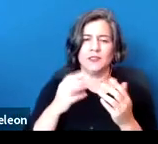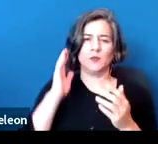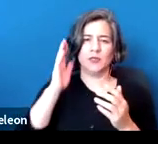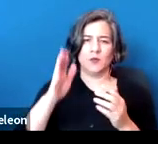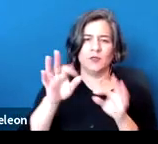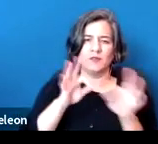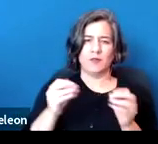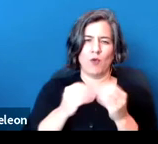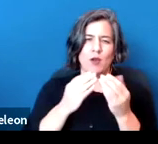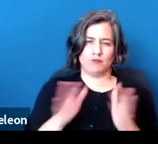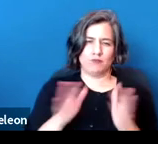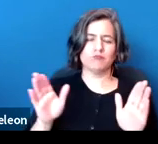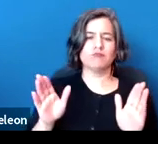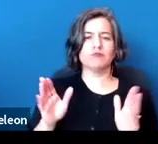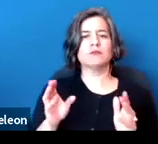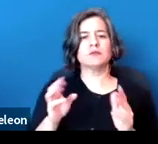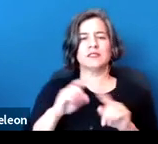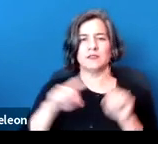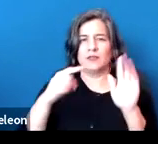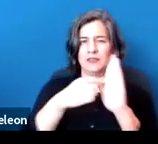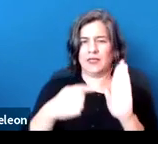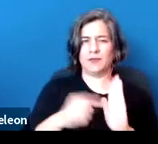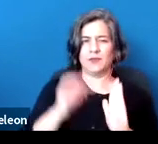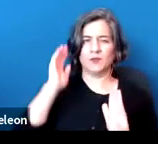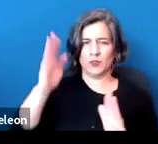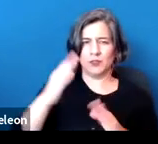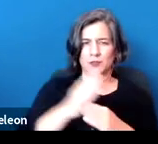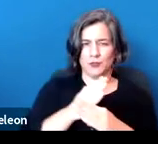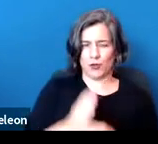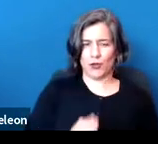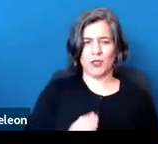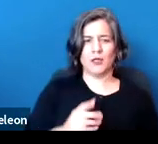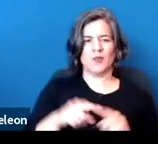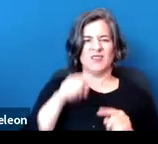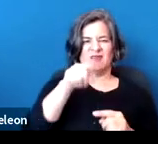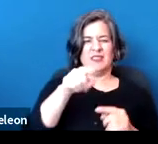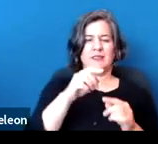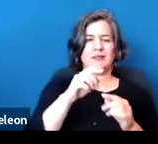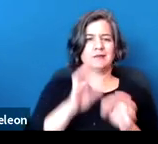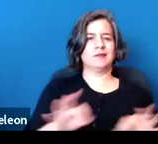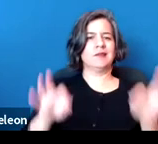and provide a number of examples, but these are some of the key concepts to keep in mind.